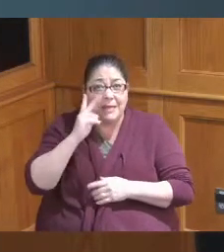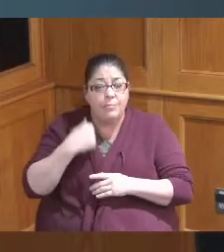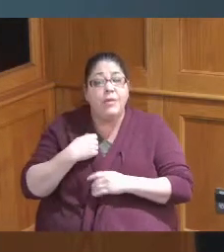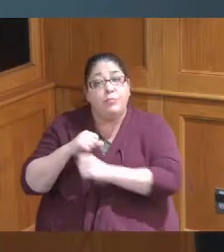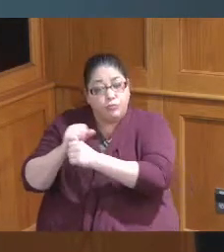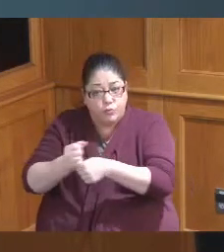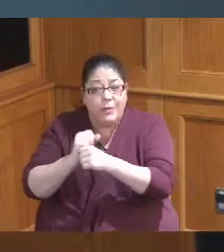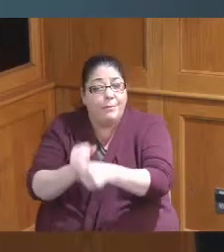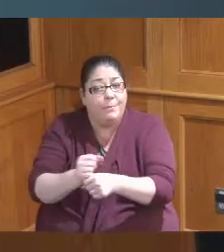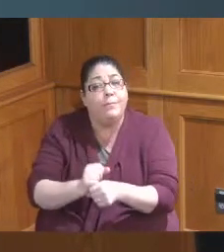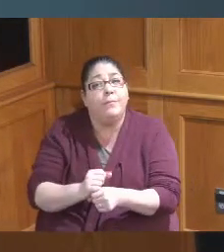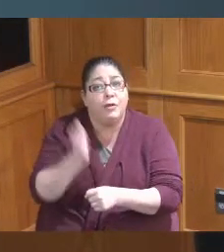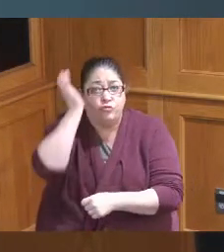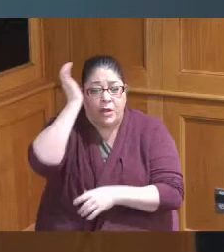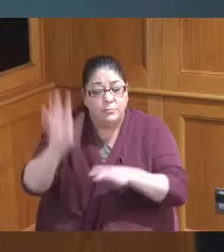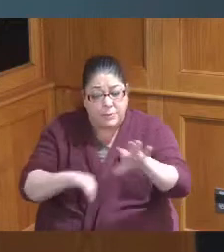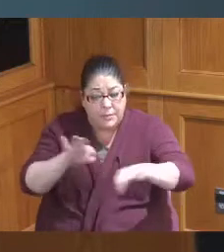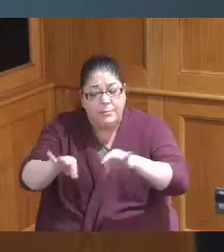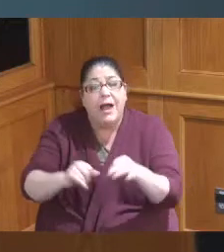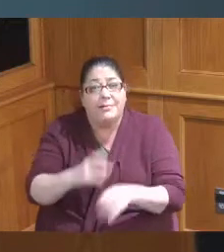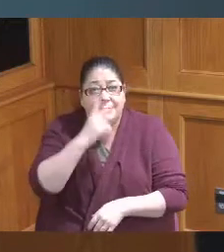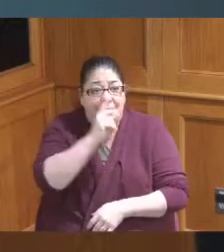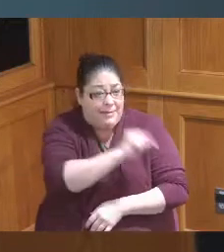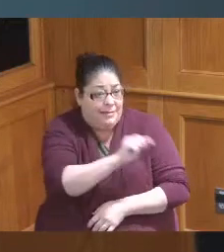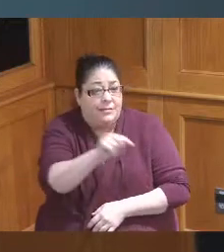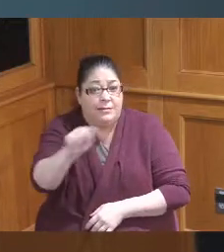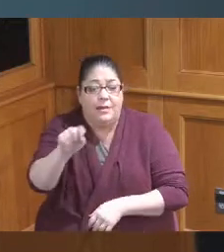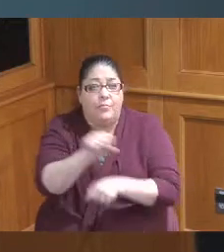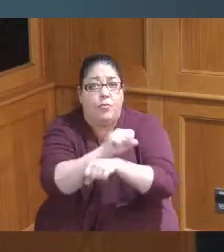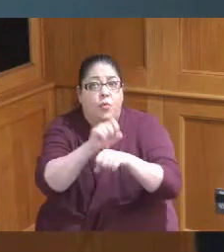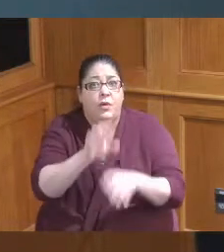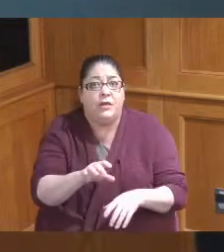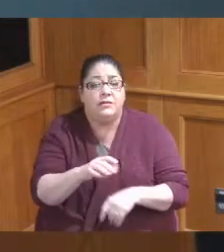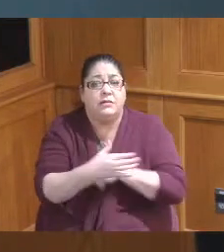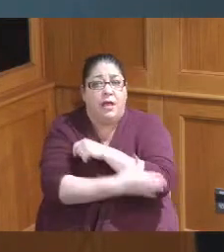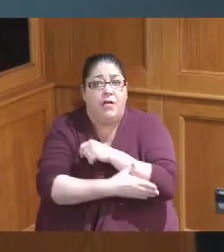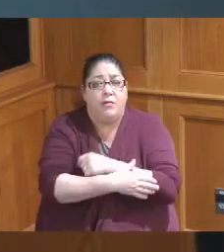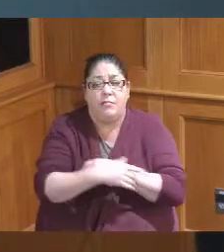people picking up the trash but I don't see that other piece and I just wanted to make sure they